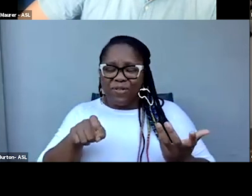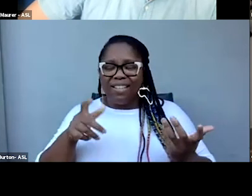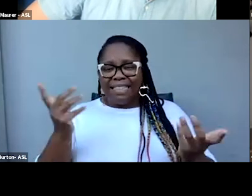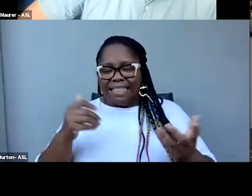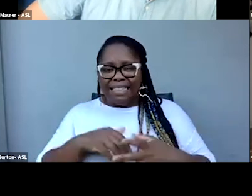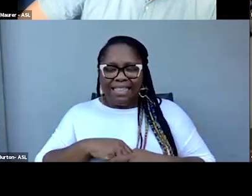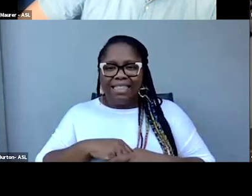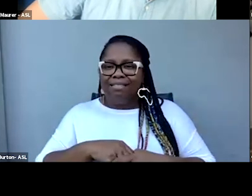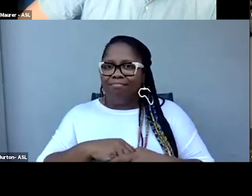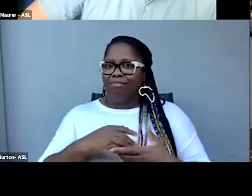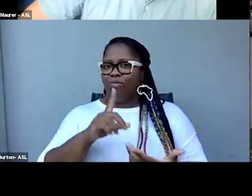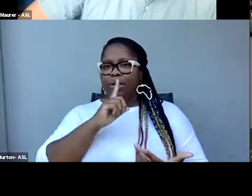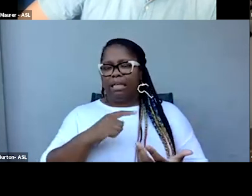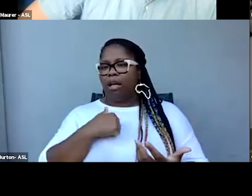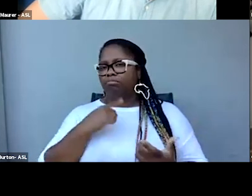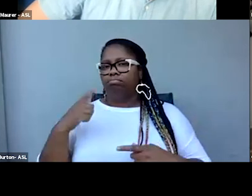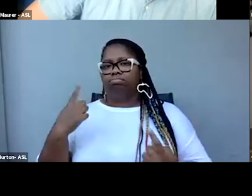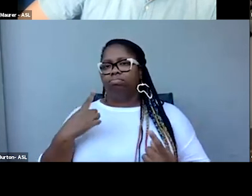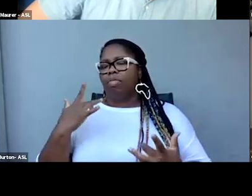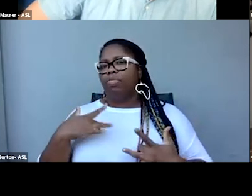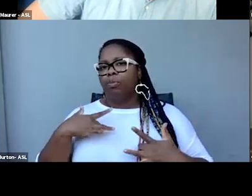I have just been thrilled with the conversation,